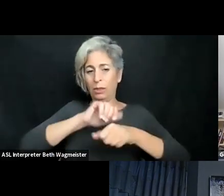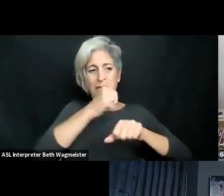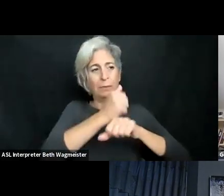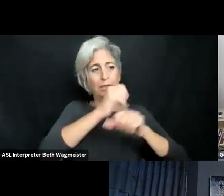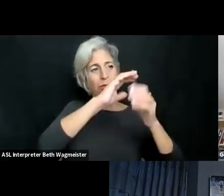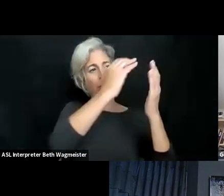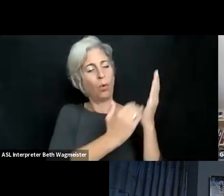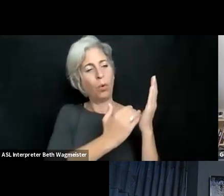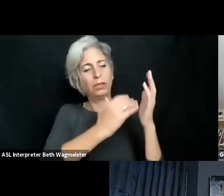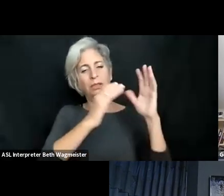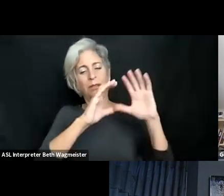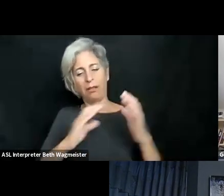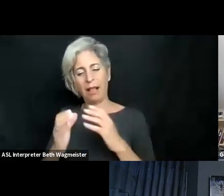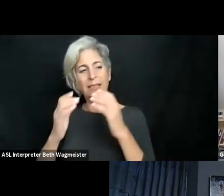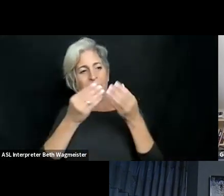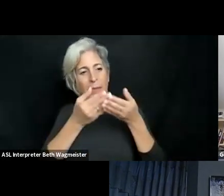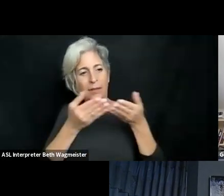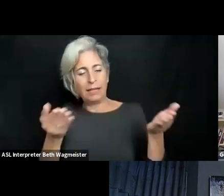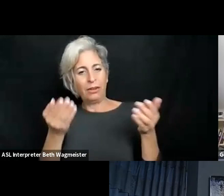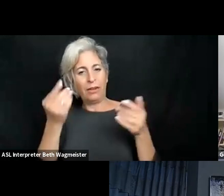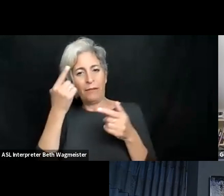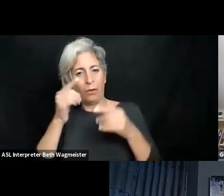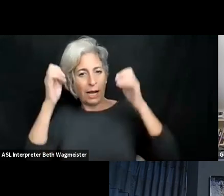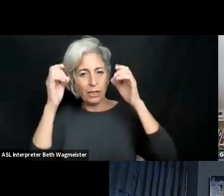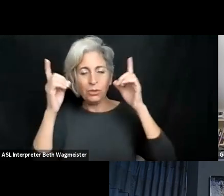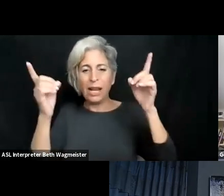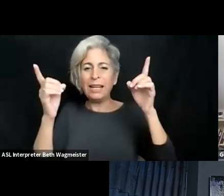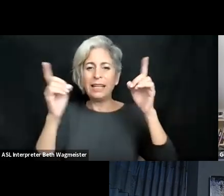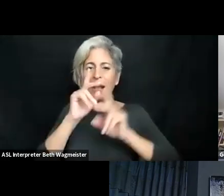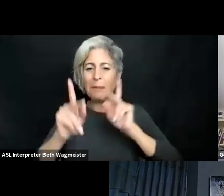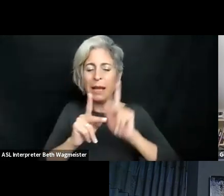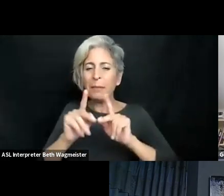university and Meta for them to establish a partnership and for